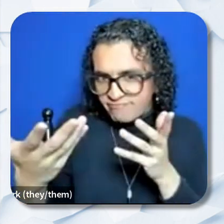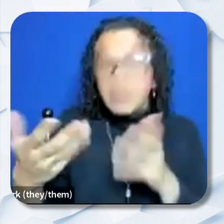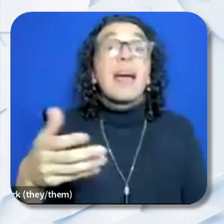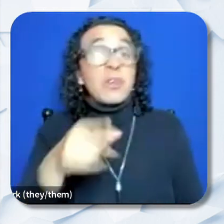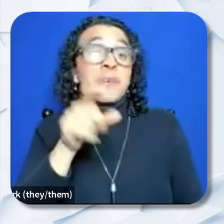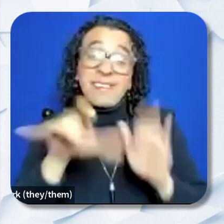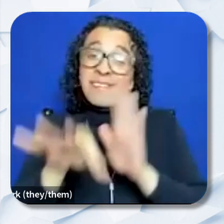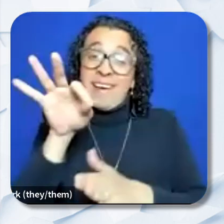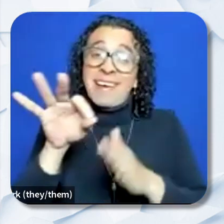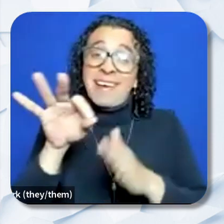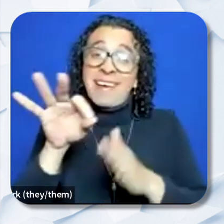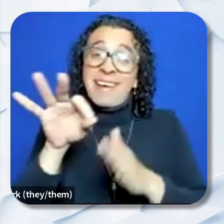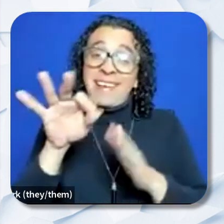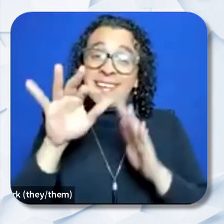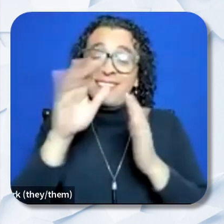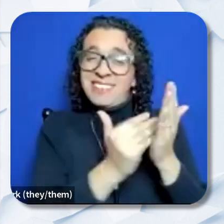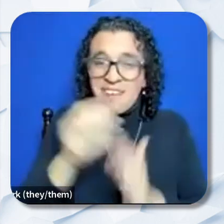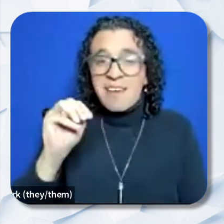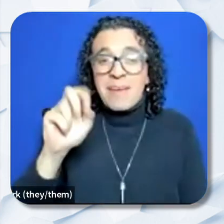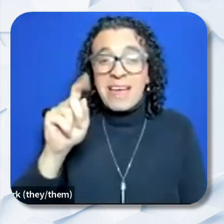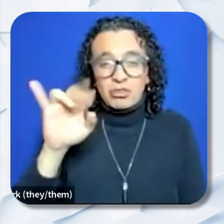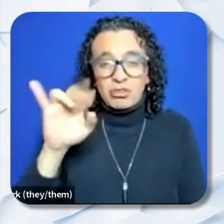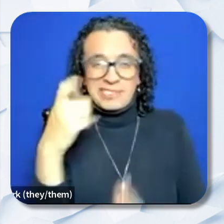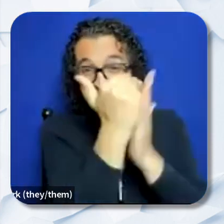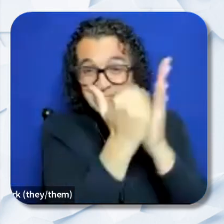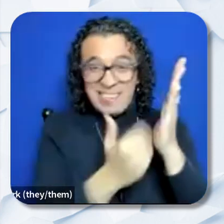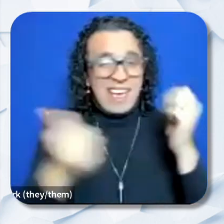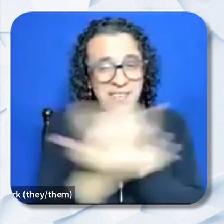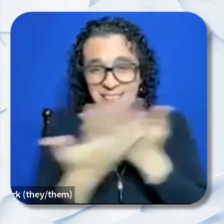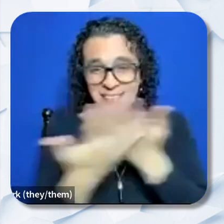metrics that are asked for in each lead, including capacity builders in the RFA.